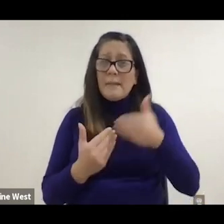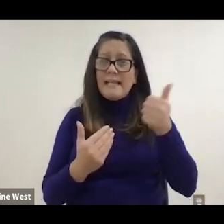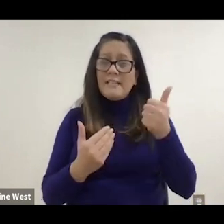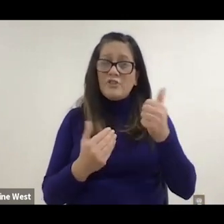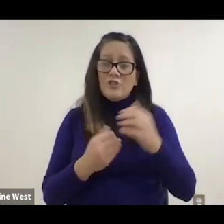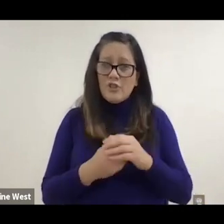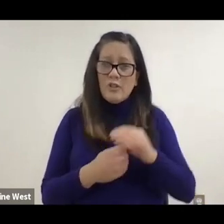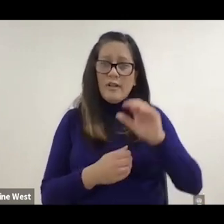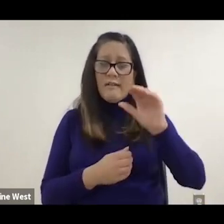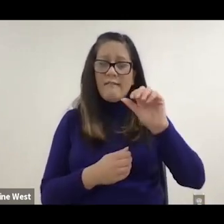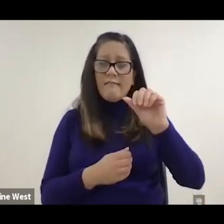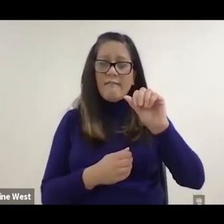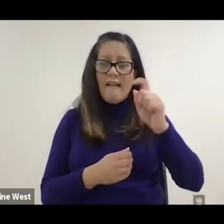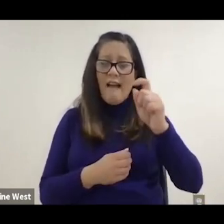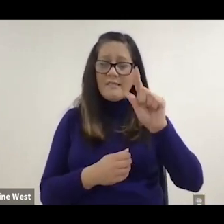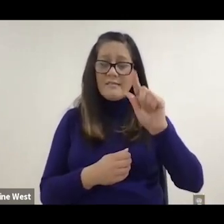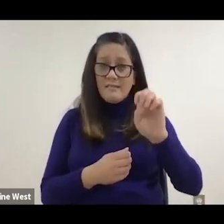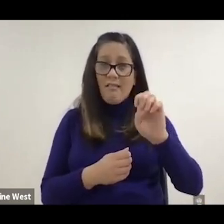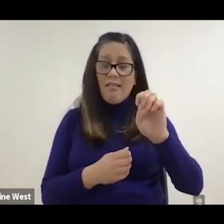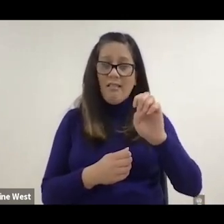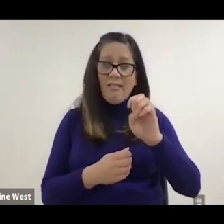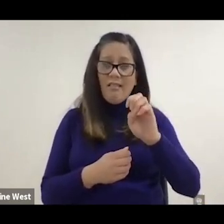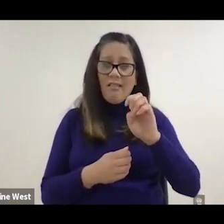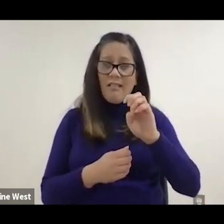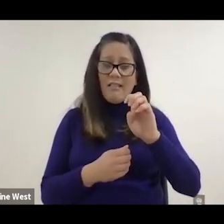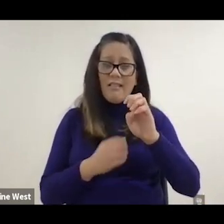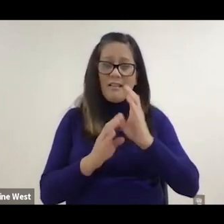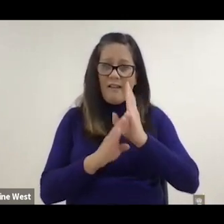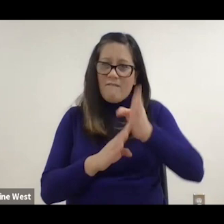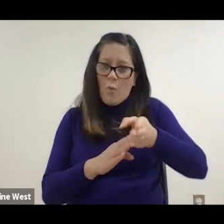The center of gravity of the person is more closely related to the axles.